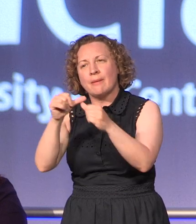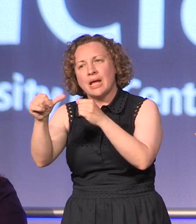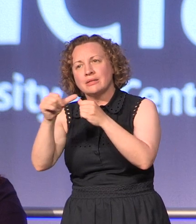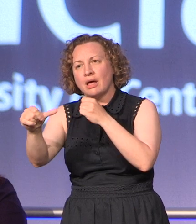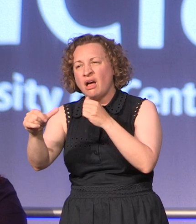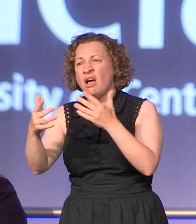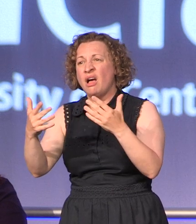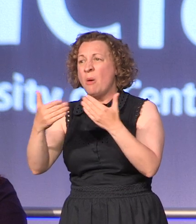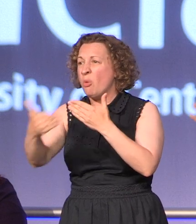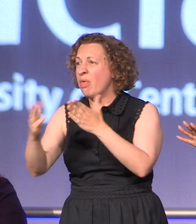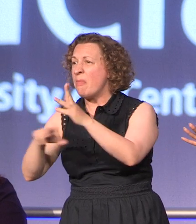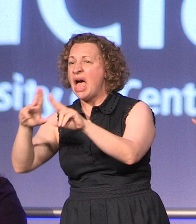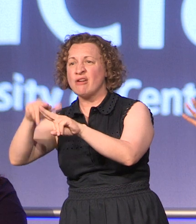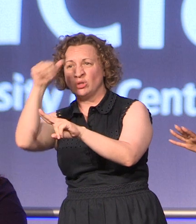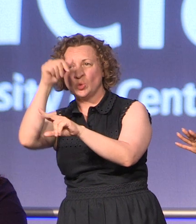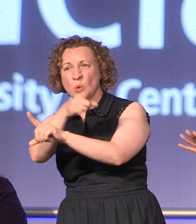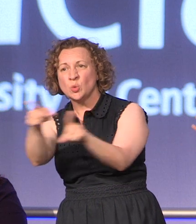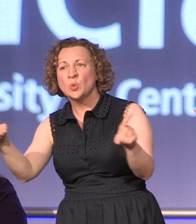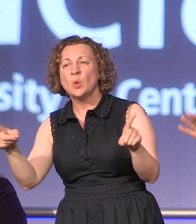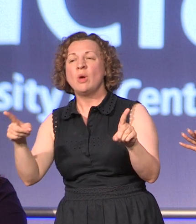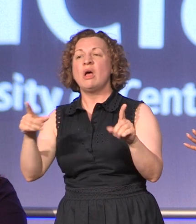in that group situation at work in your first job and you feel slightly